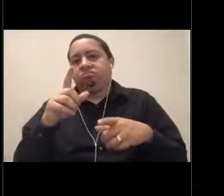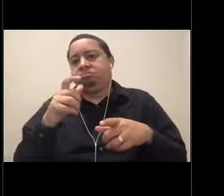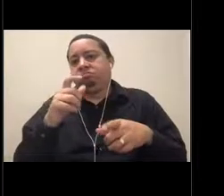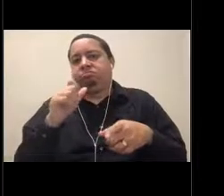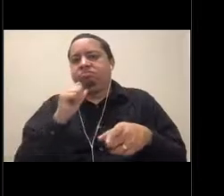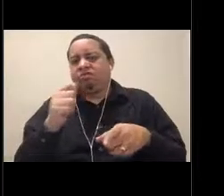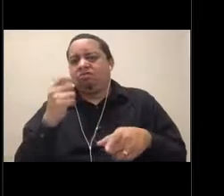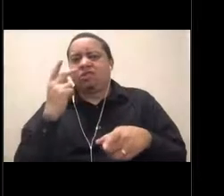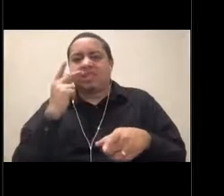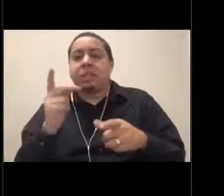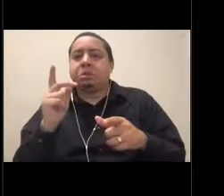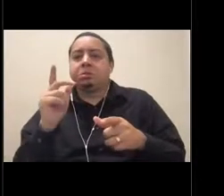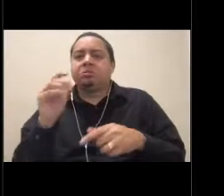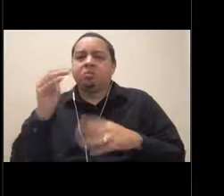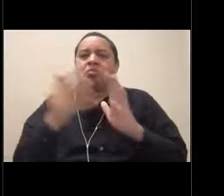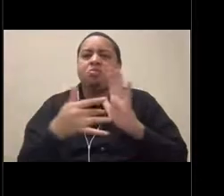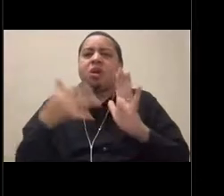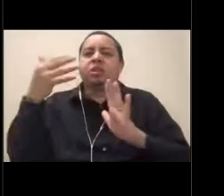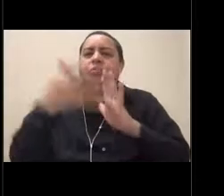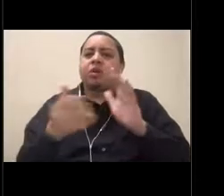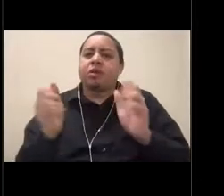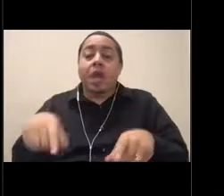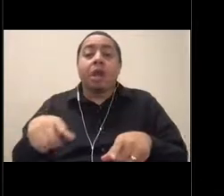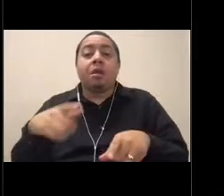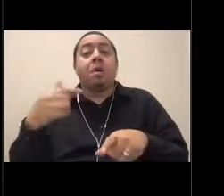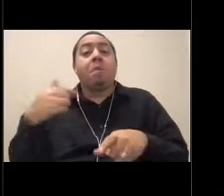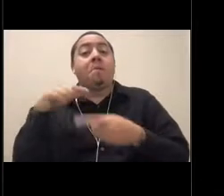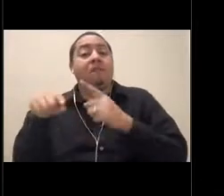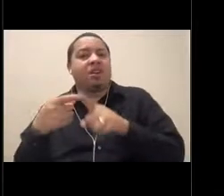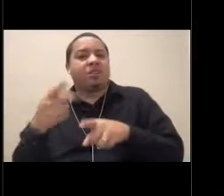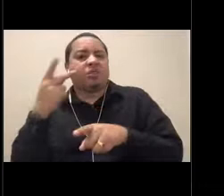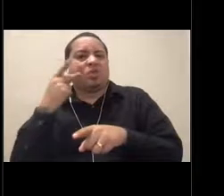My friends just a couple of great whites in the kelp forest a couple of weeks ago. And that was a cool moment,